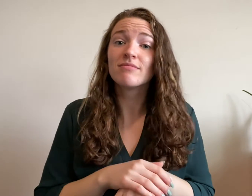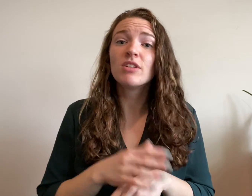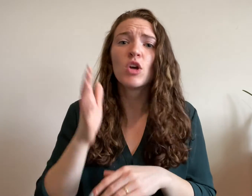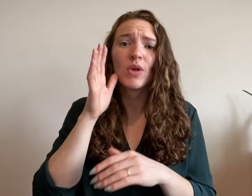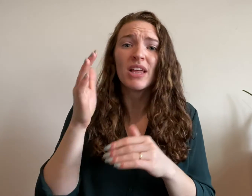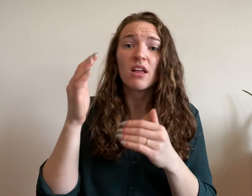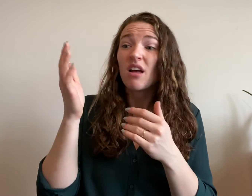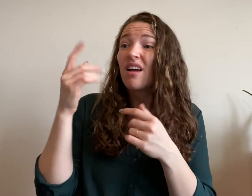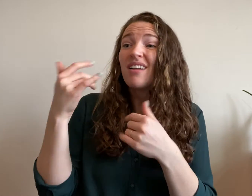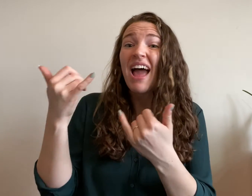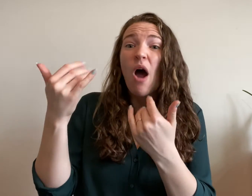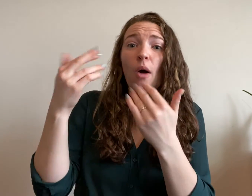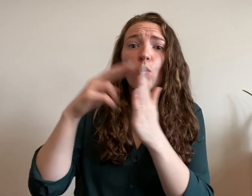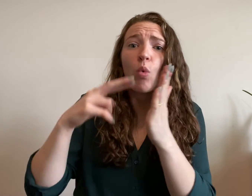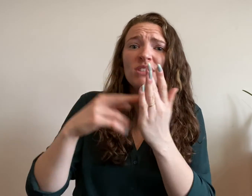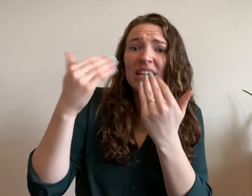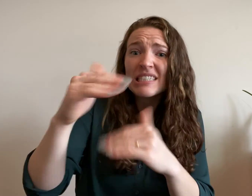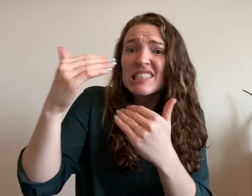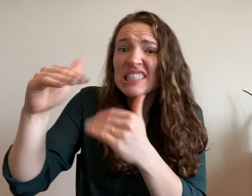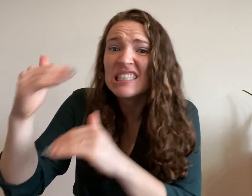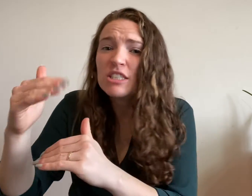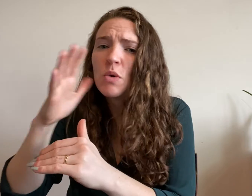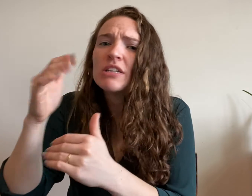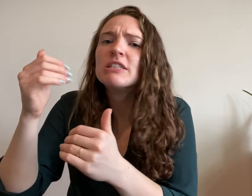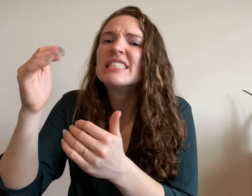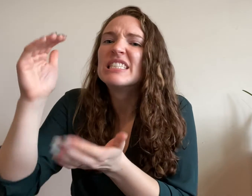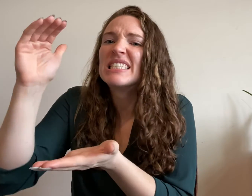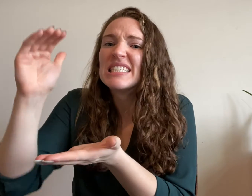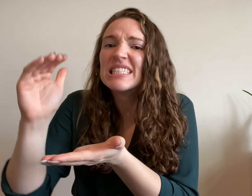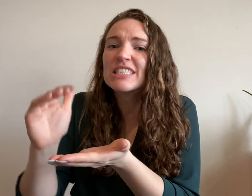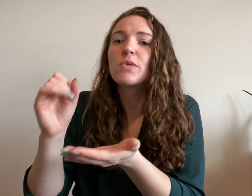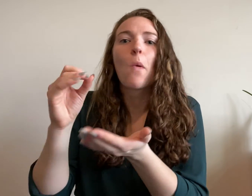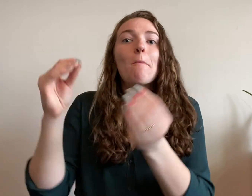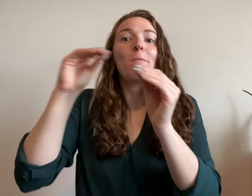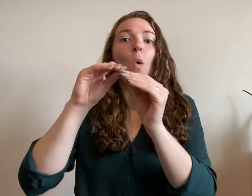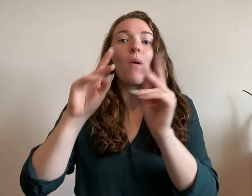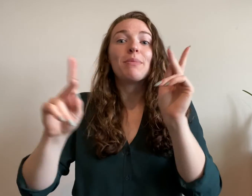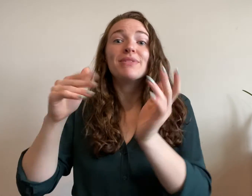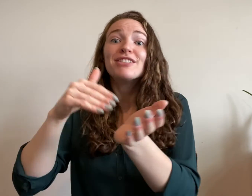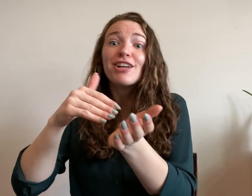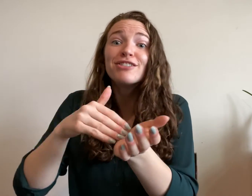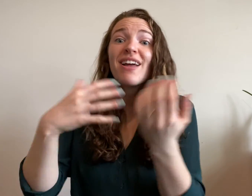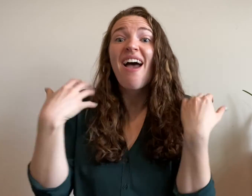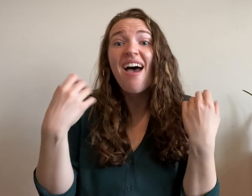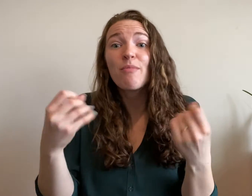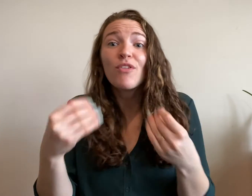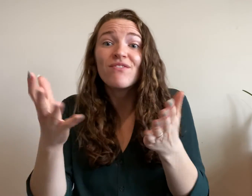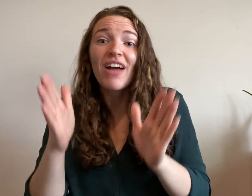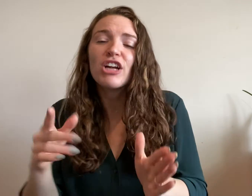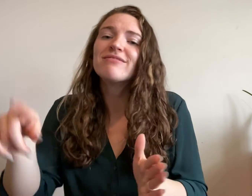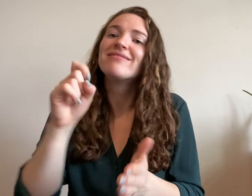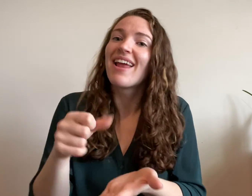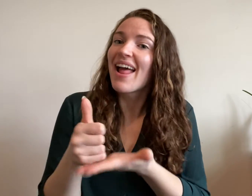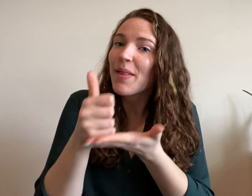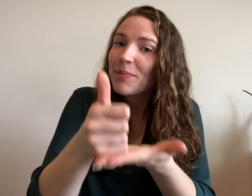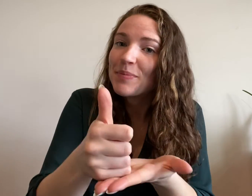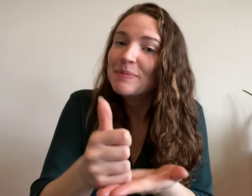and lifting restrictions on healthcare practitioners.